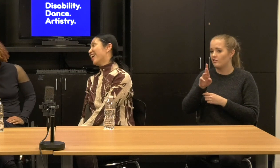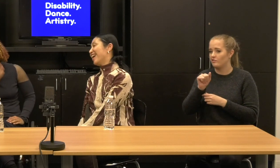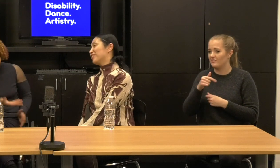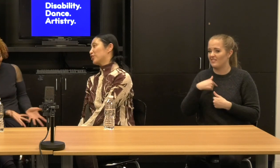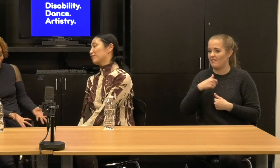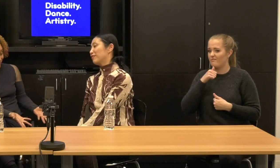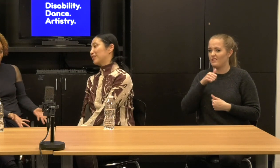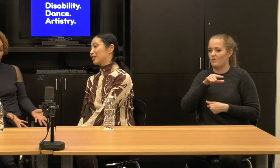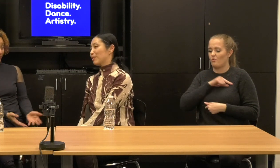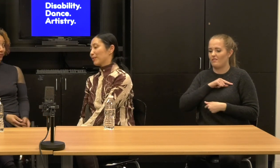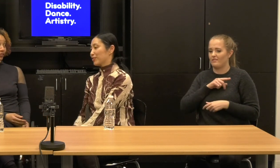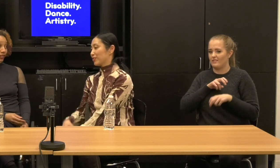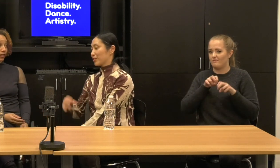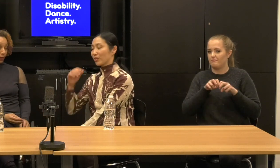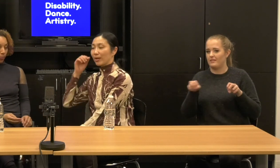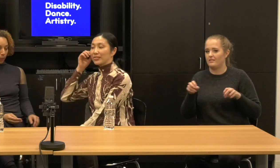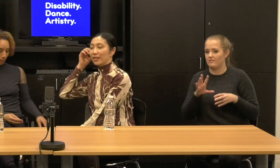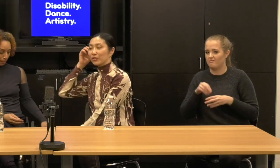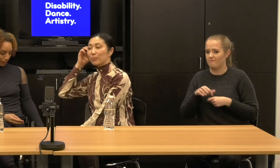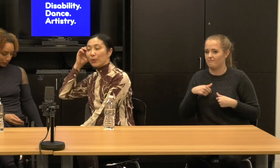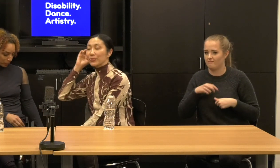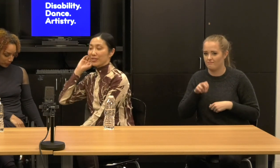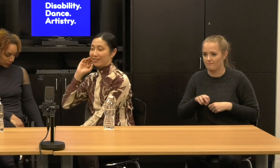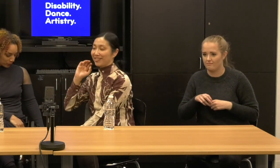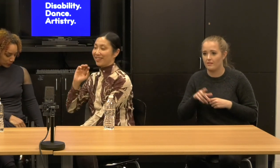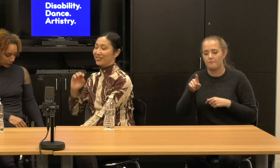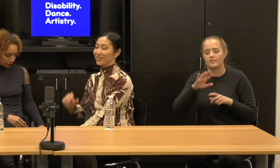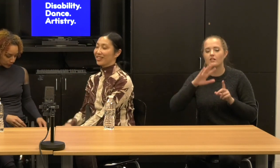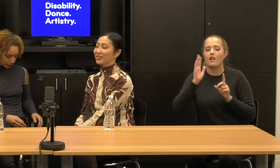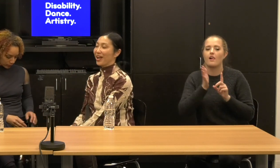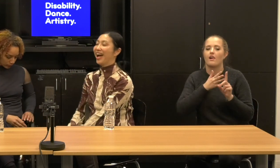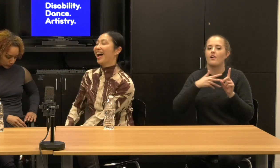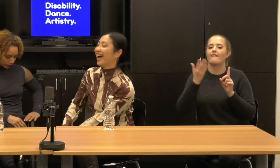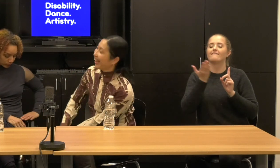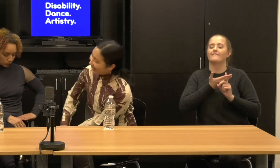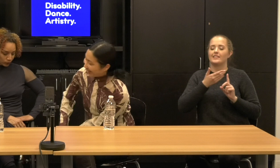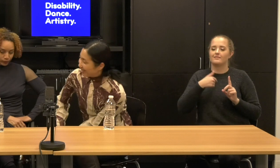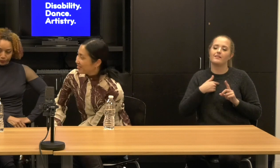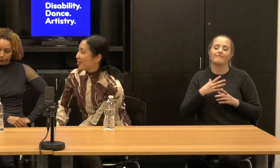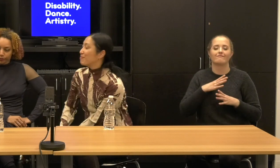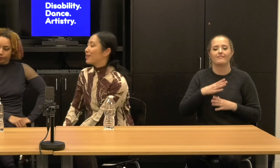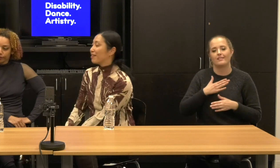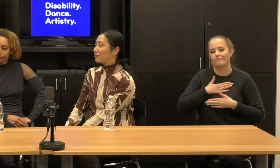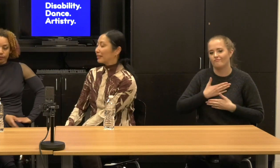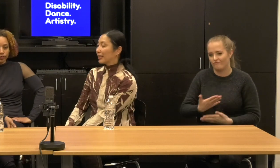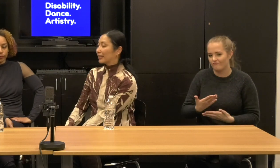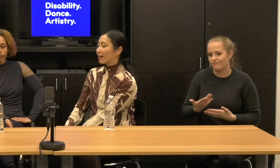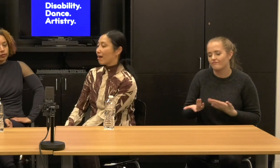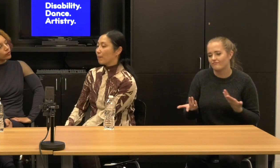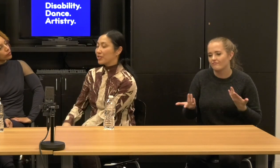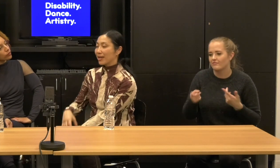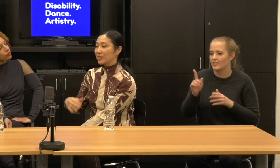And, and she convinced me because she's such a great sales person, but I feel like dance